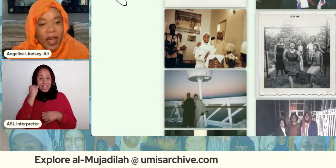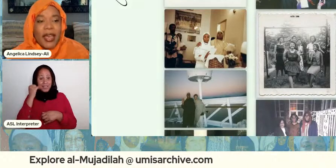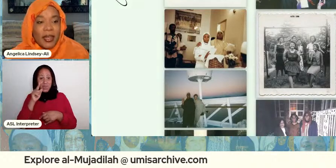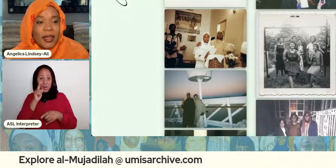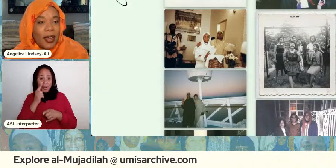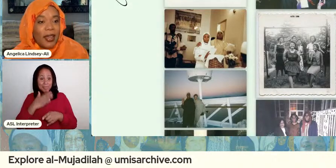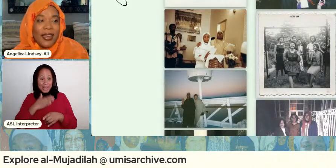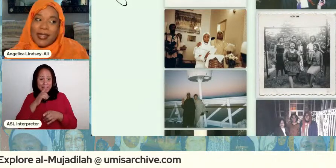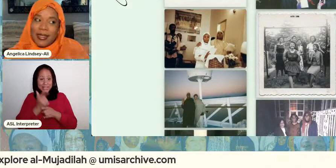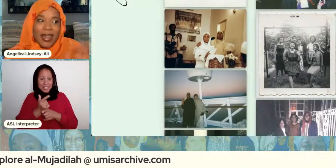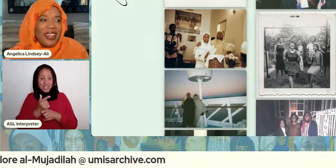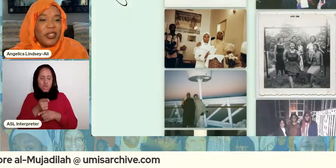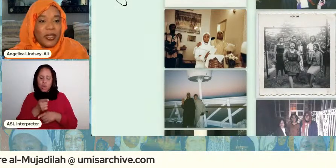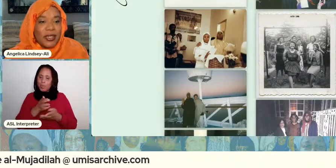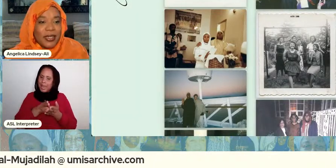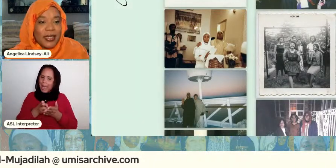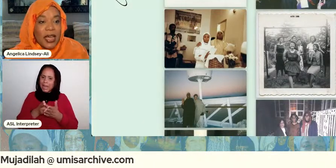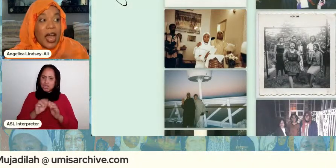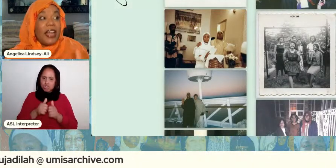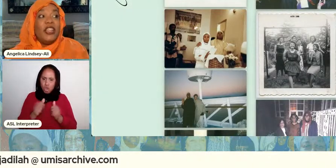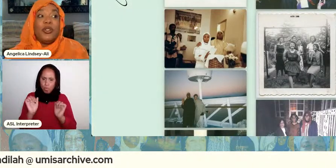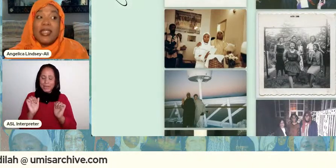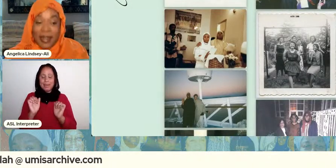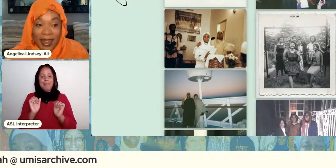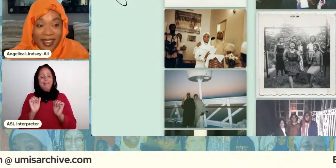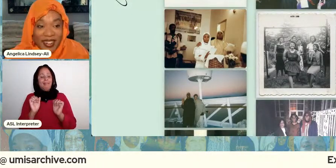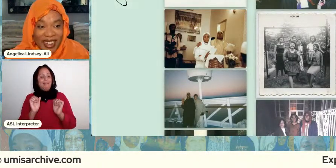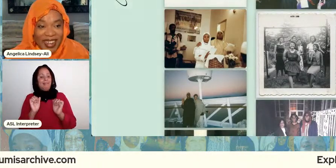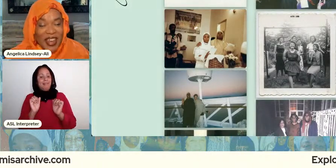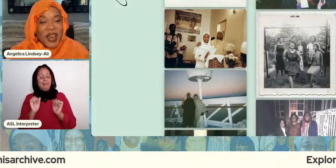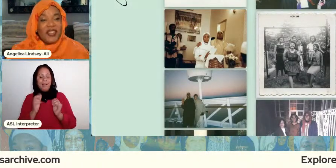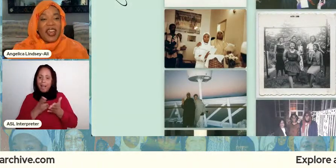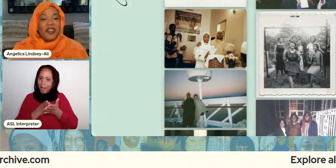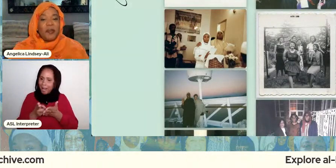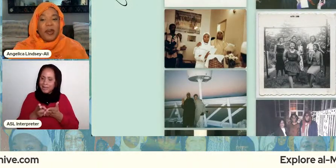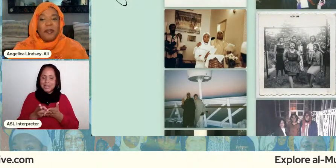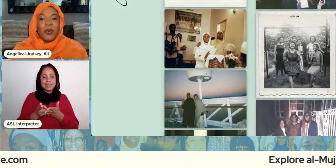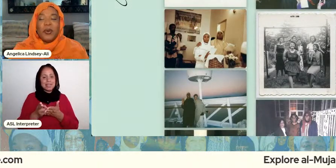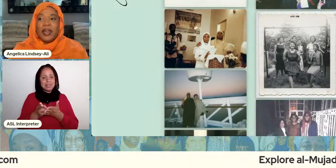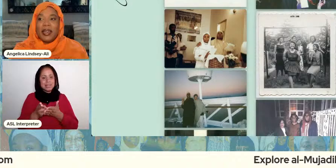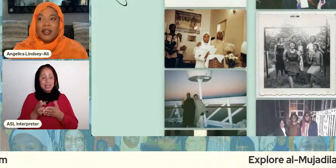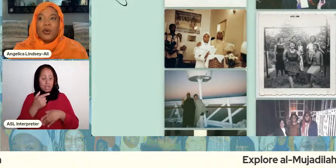you raggedy today like sis i need you to just i need you to not right they are the people who can